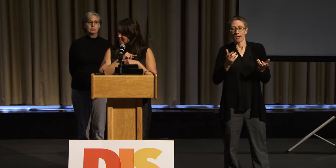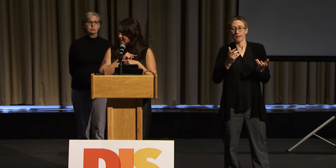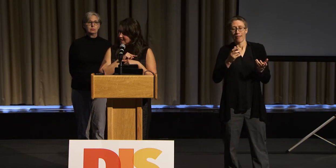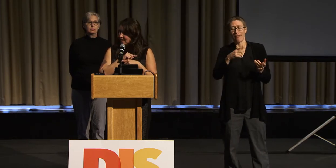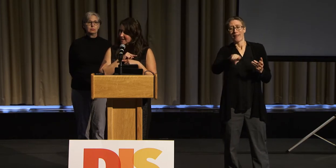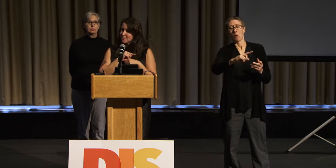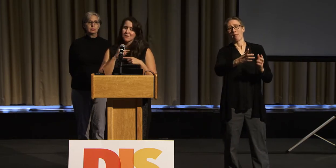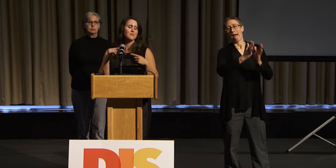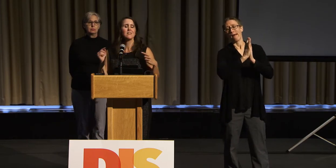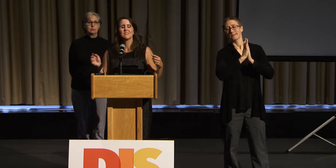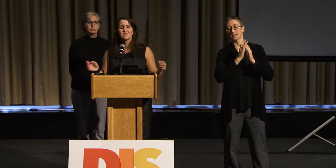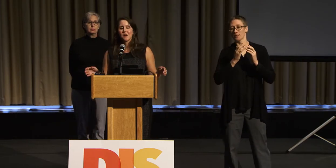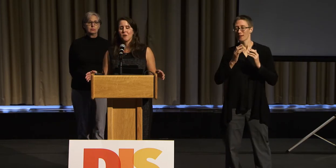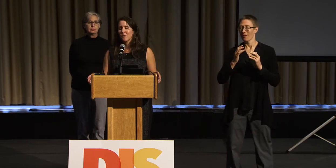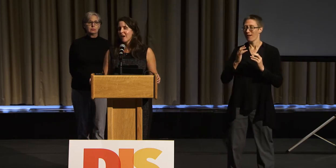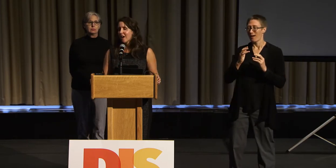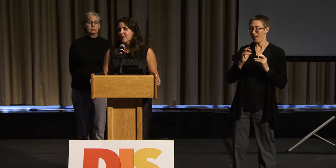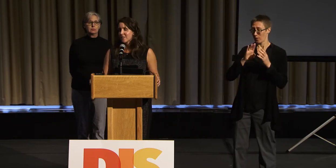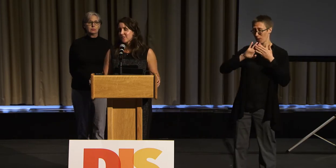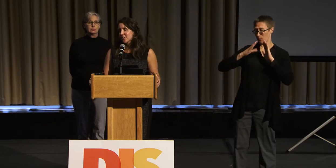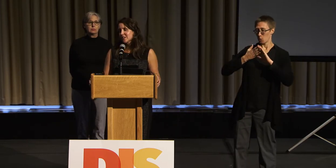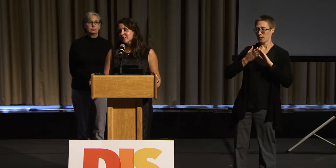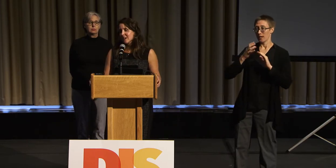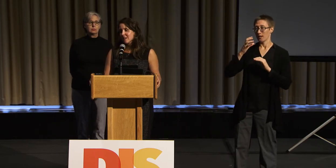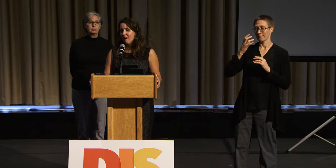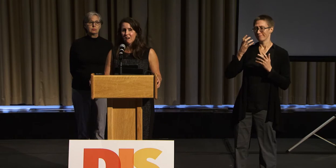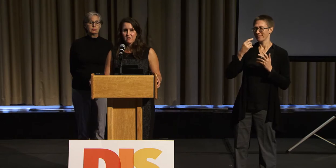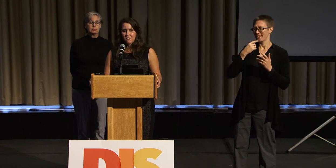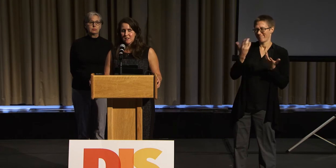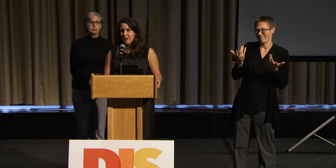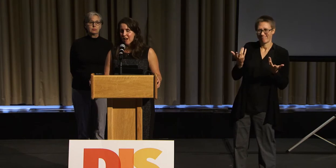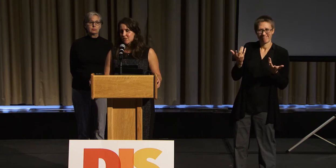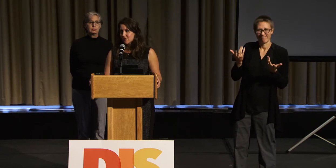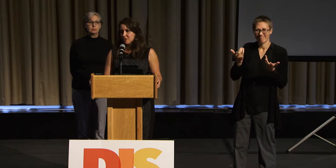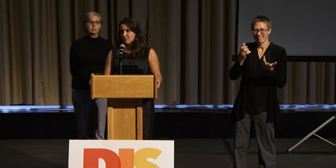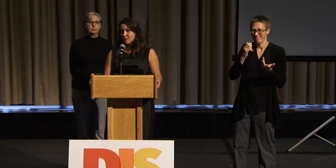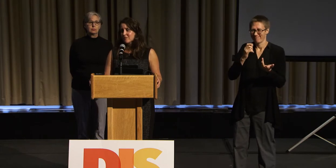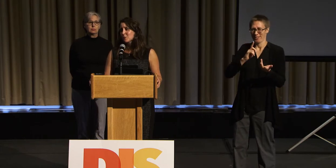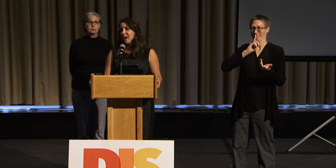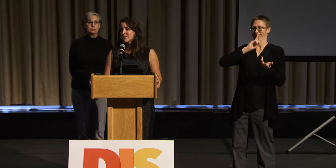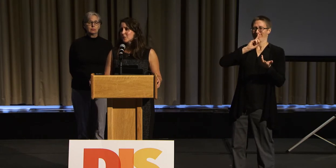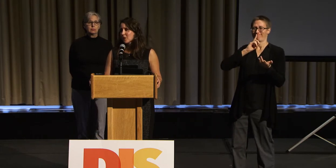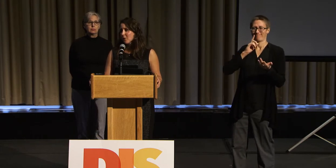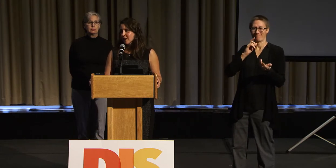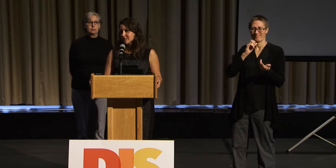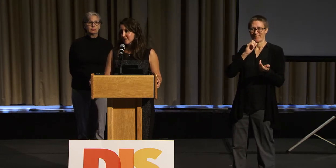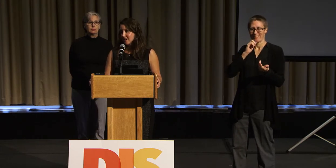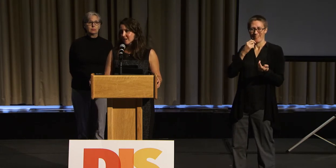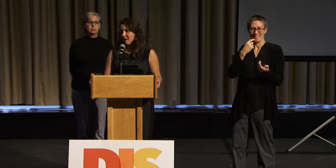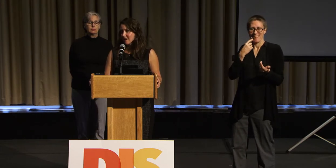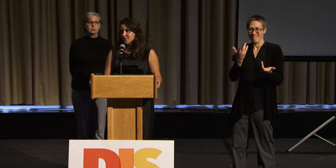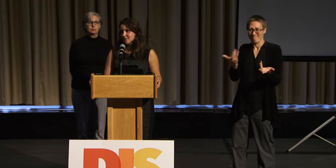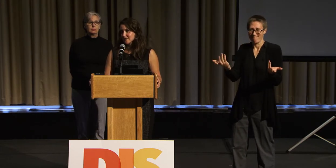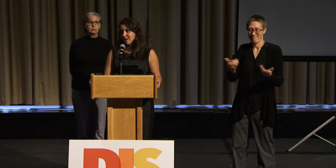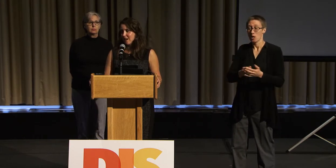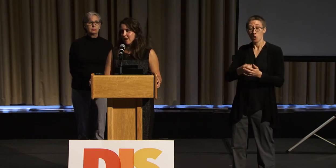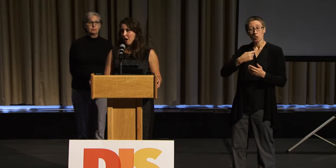be accessible. So the first thing all of us have to do is we have to a request it and not just say,